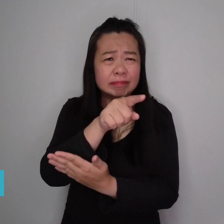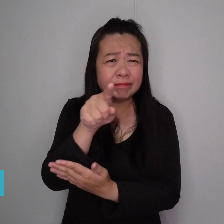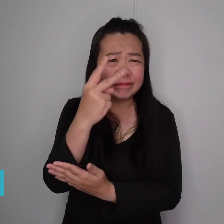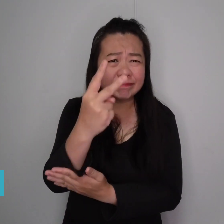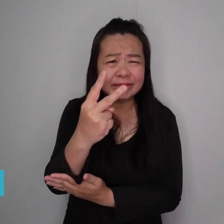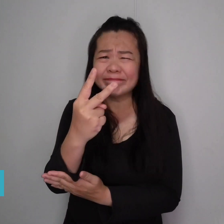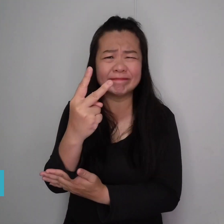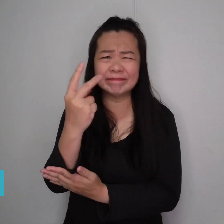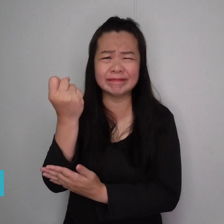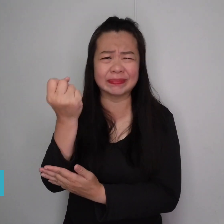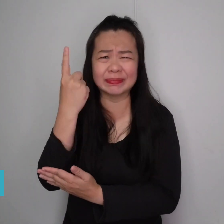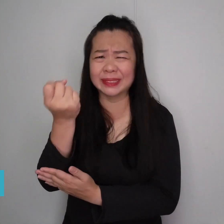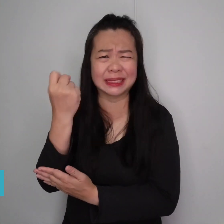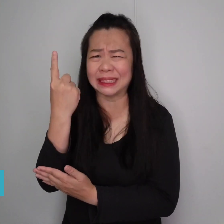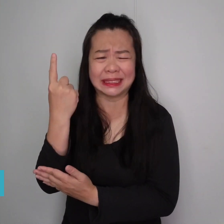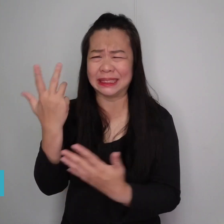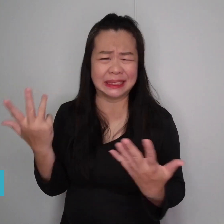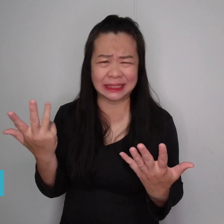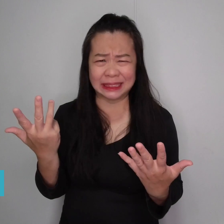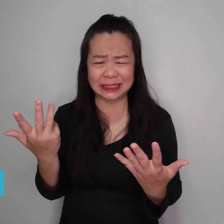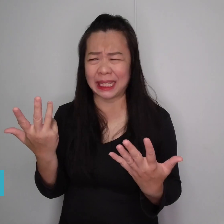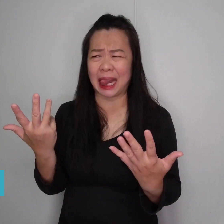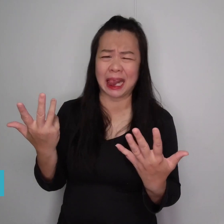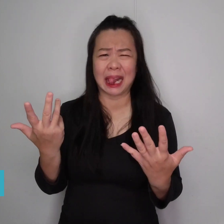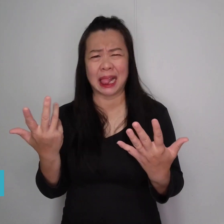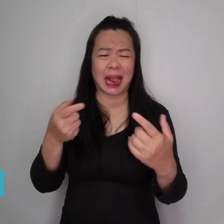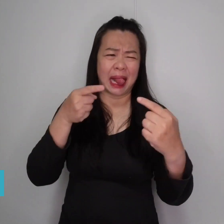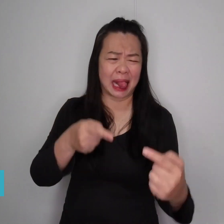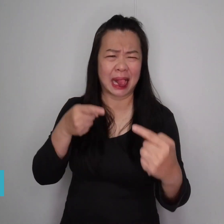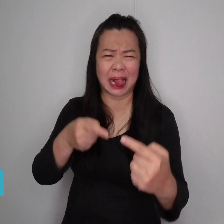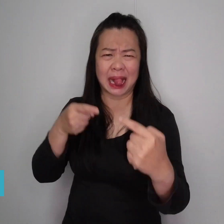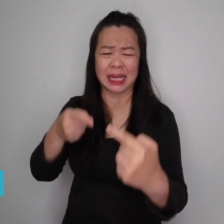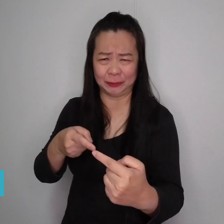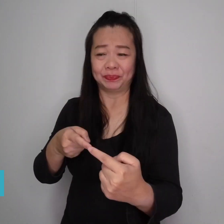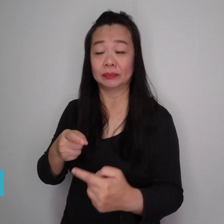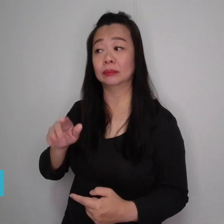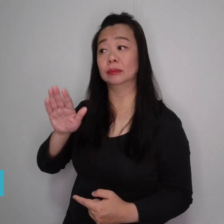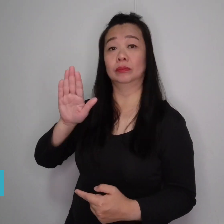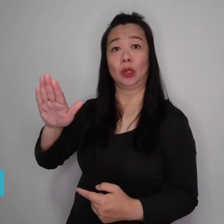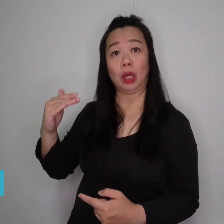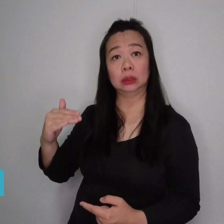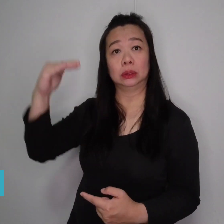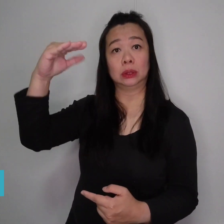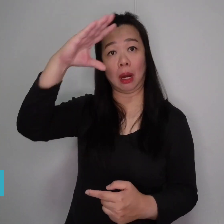Rahul Kumar, aged 15, said he is struggling to understand his